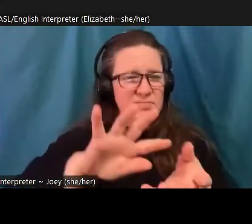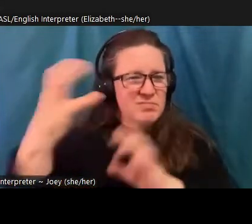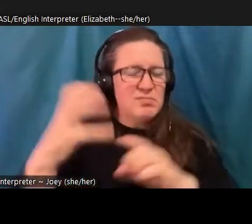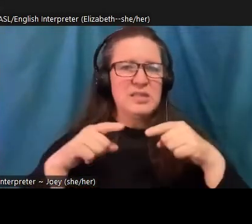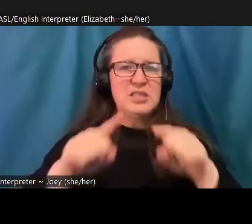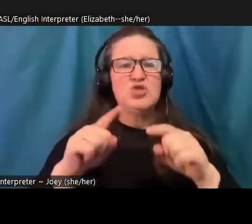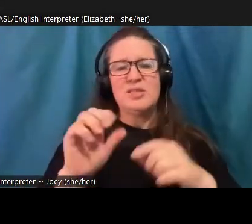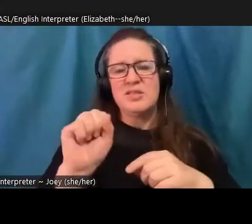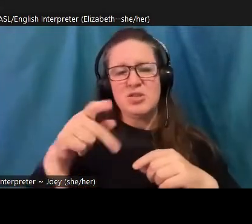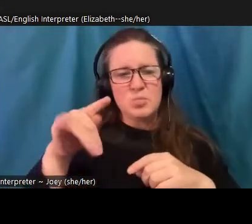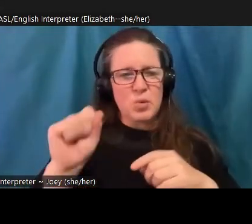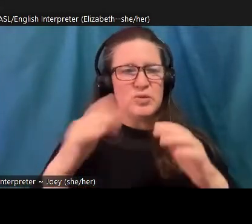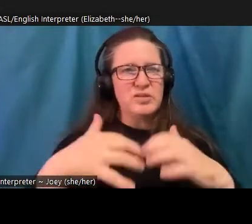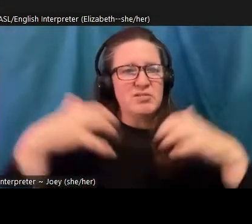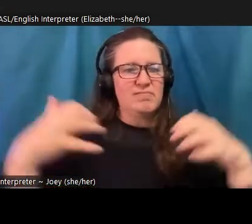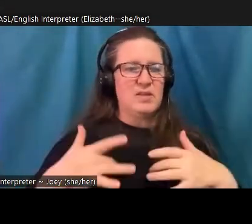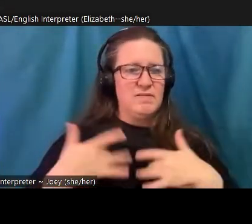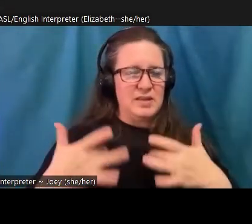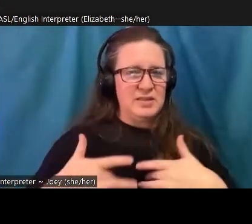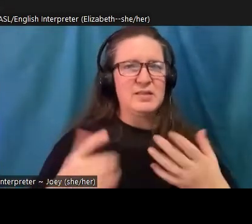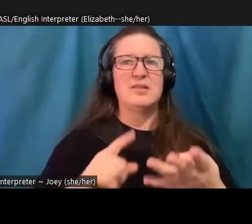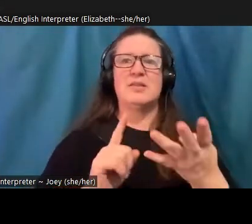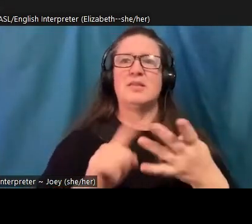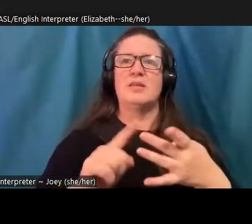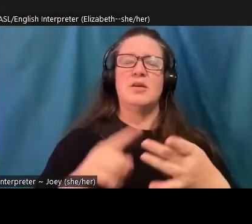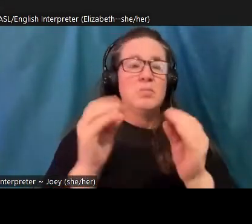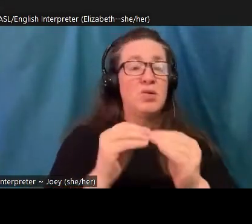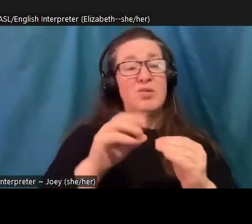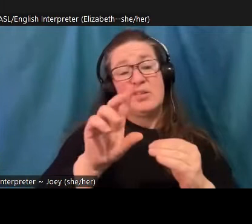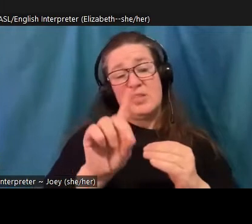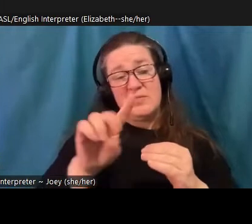again in cities across regions. So we got to think about what